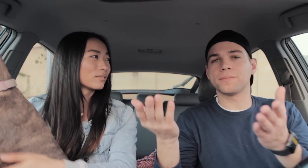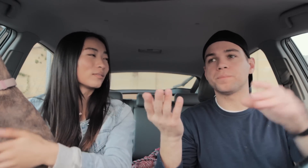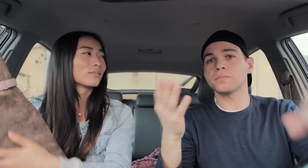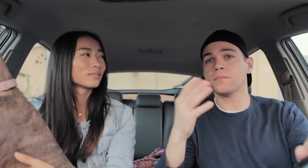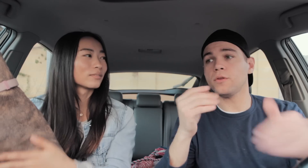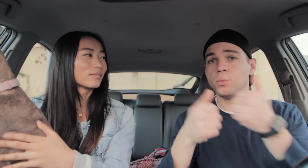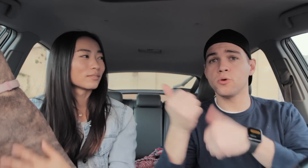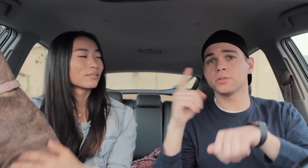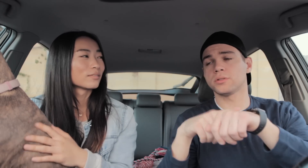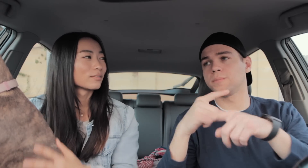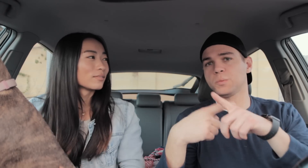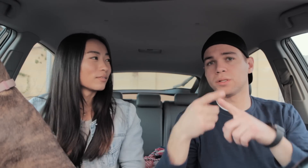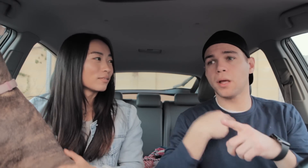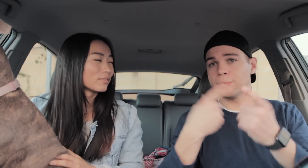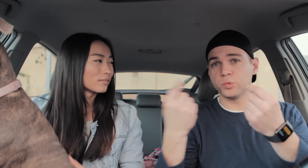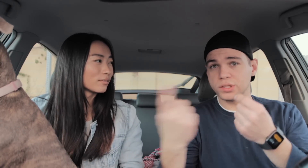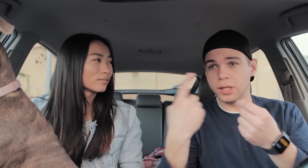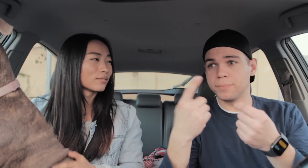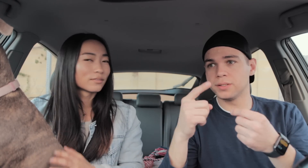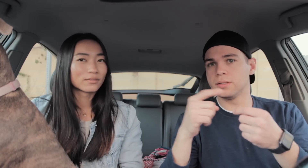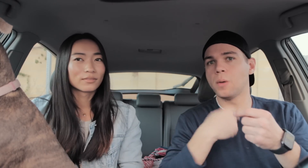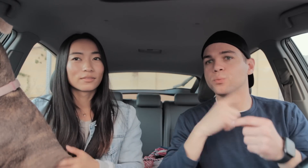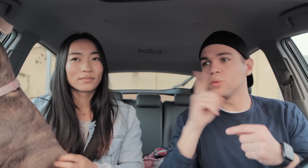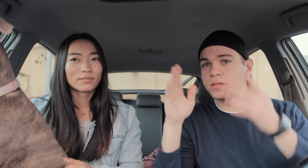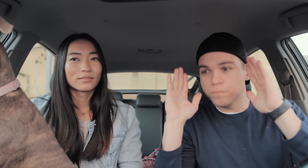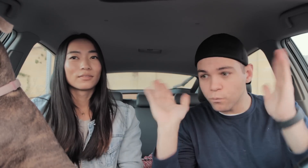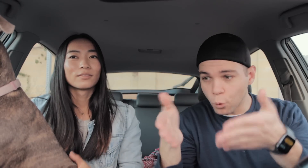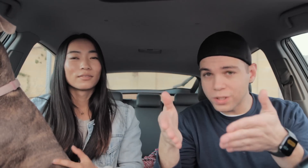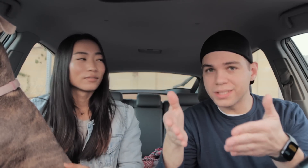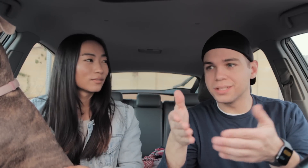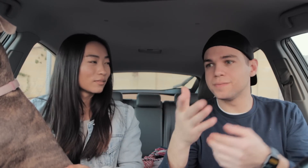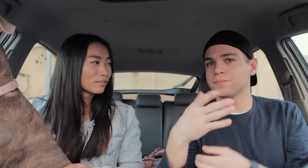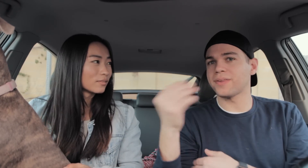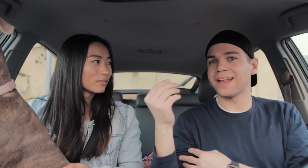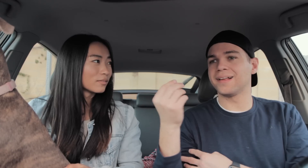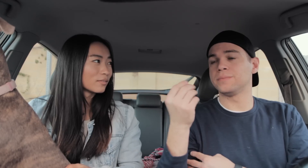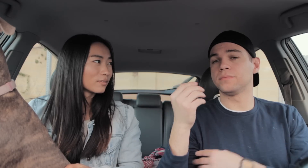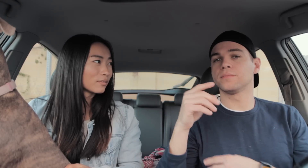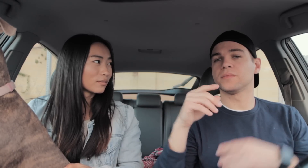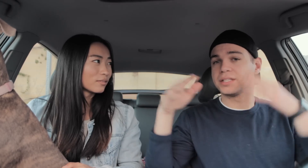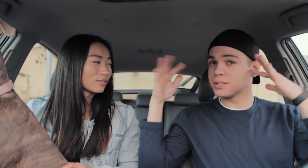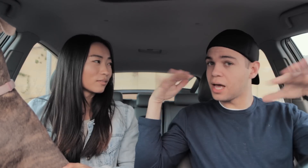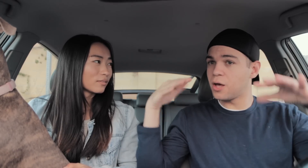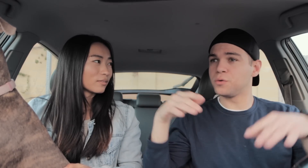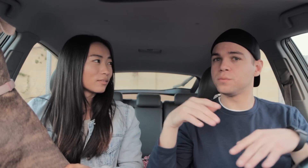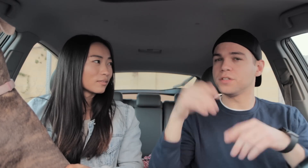so most of the time when I'm doing something I'm really focused and sound